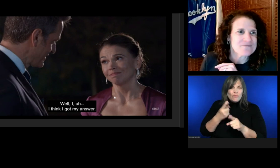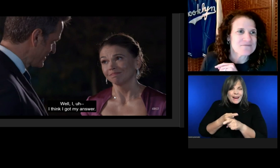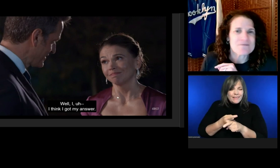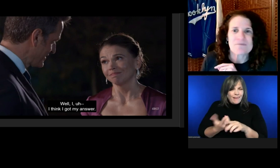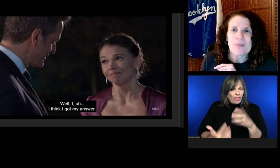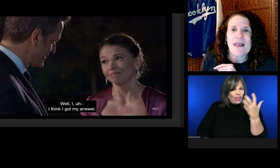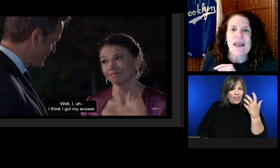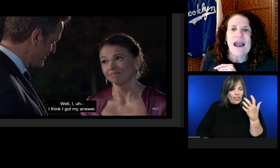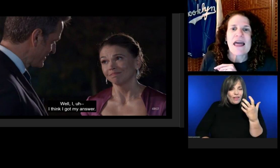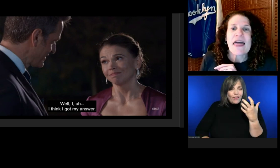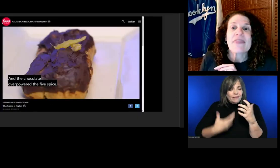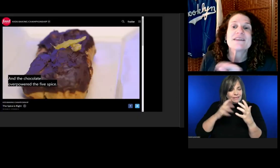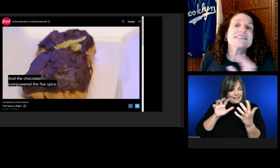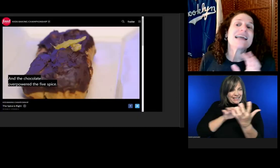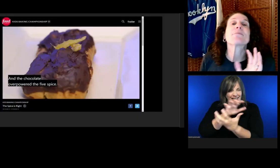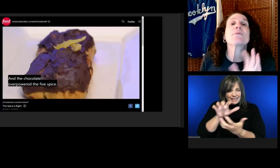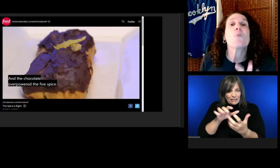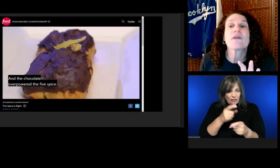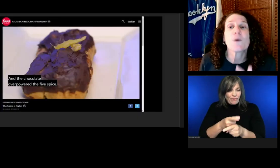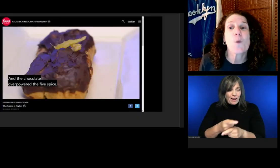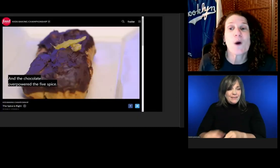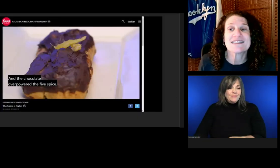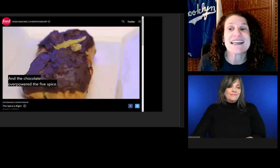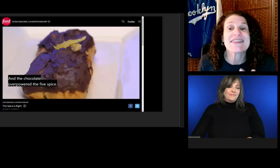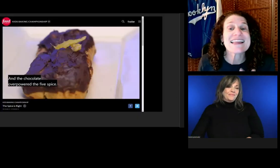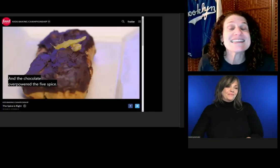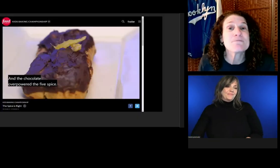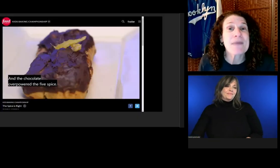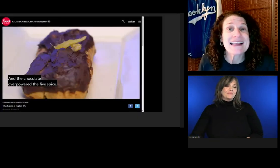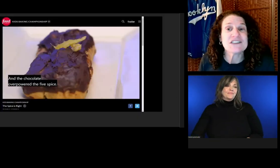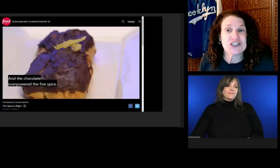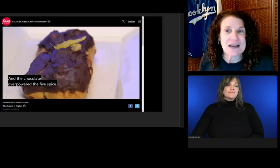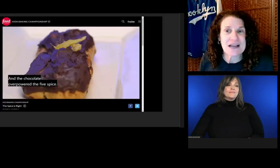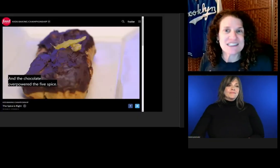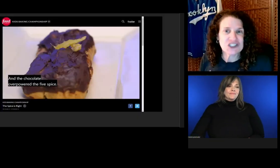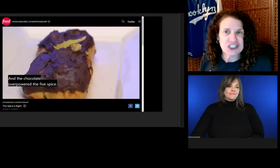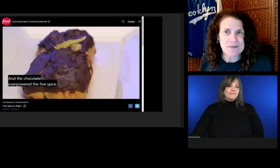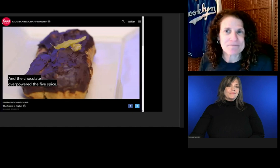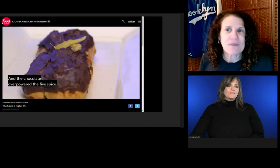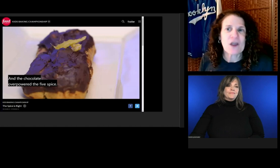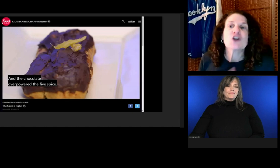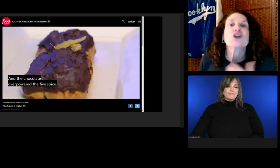This happened more than once in the Kids Baking Championship.